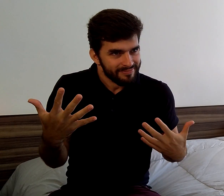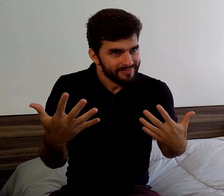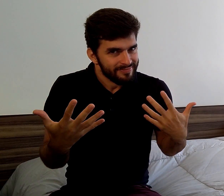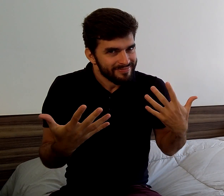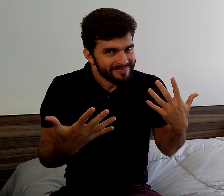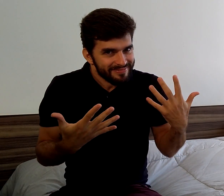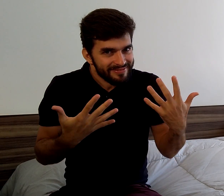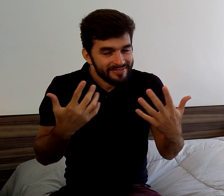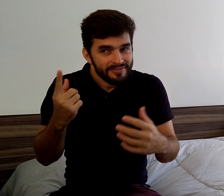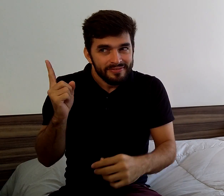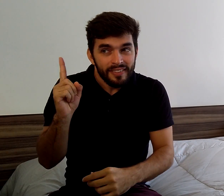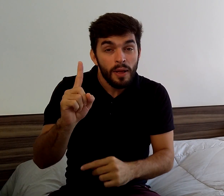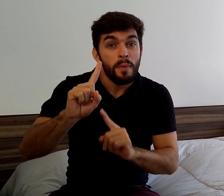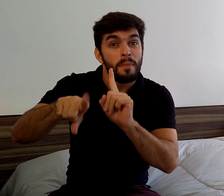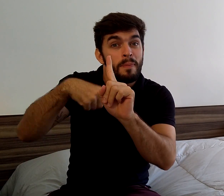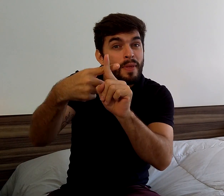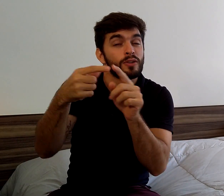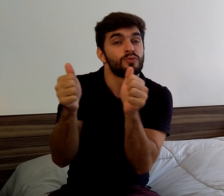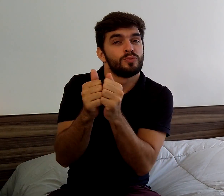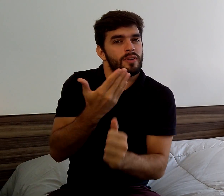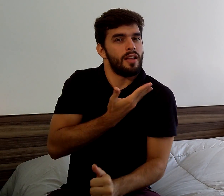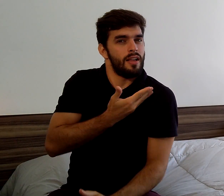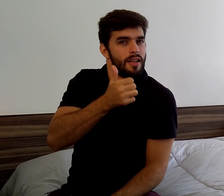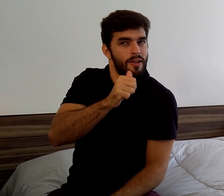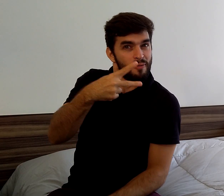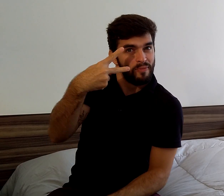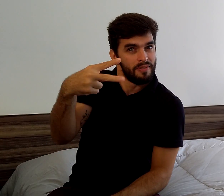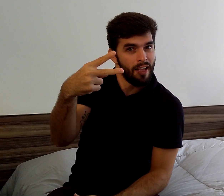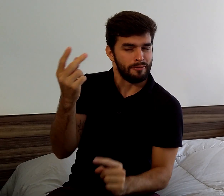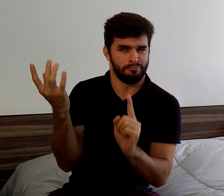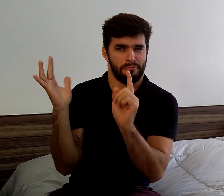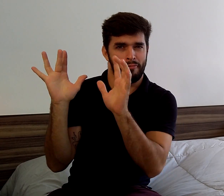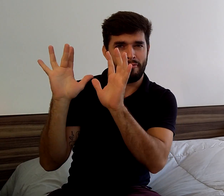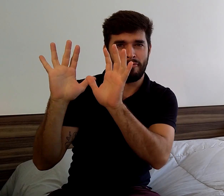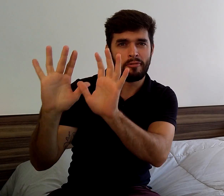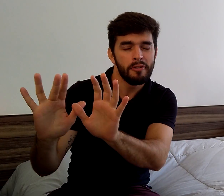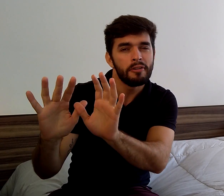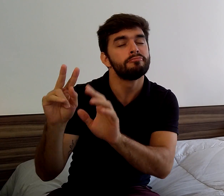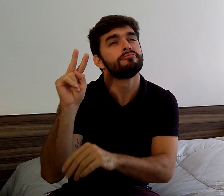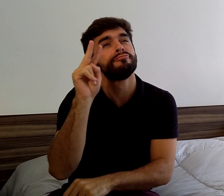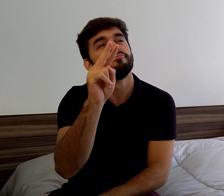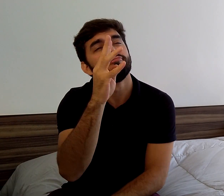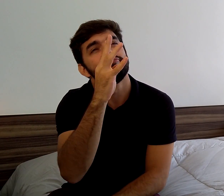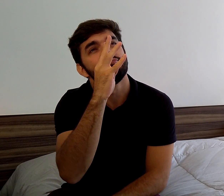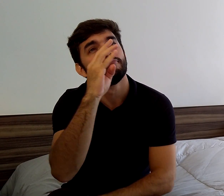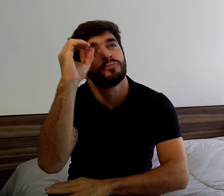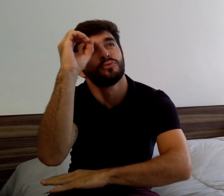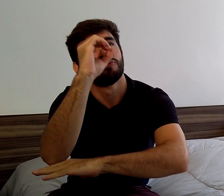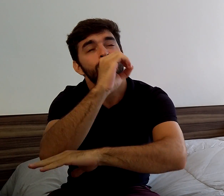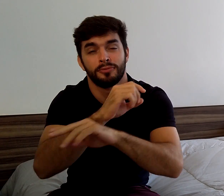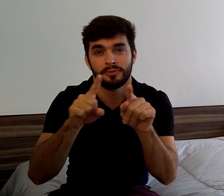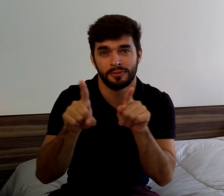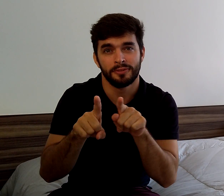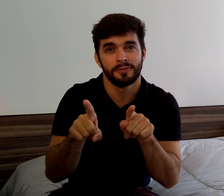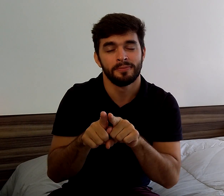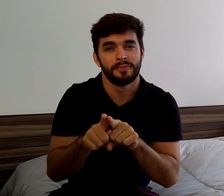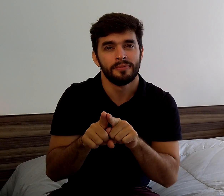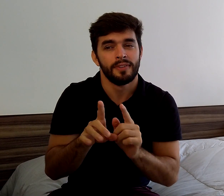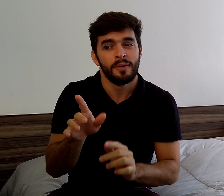and they sat down next to me. They were also admiring the sunset.